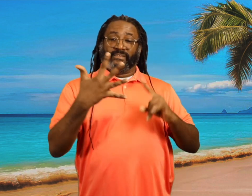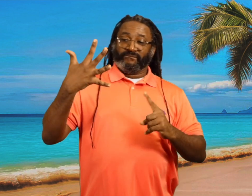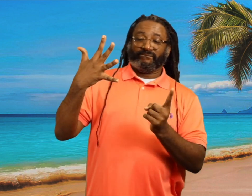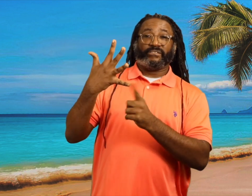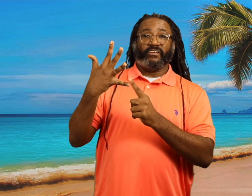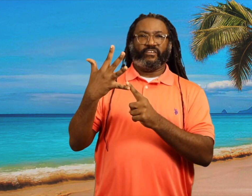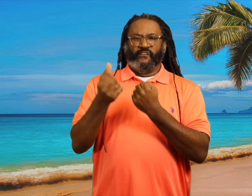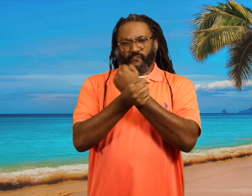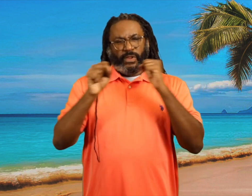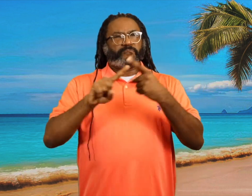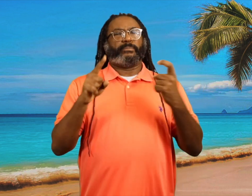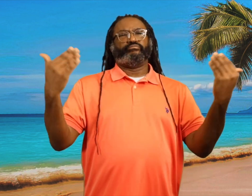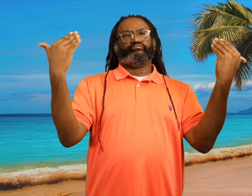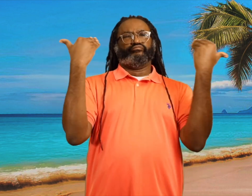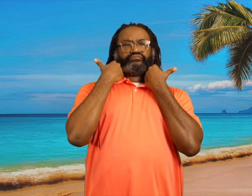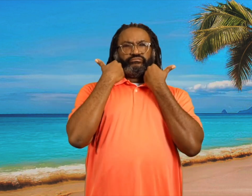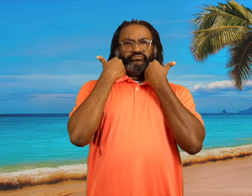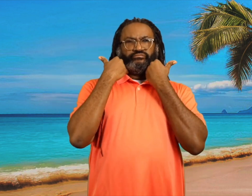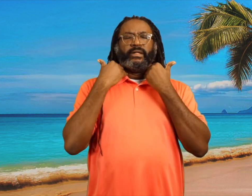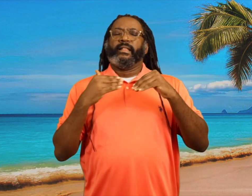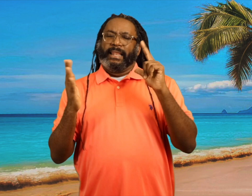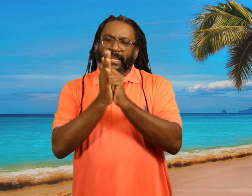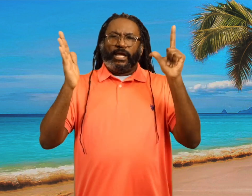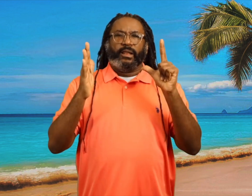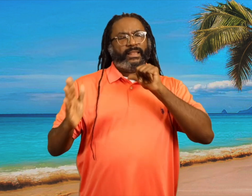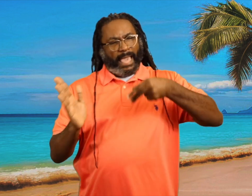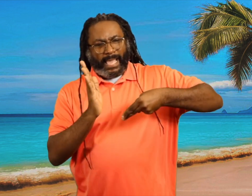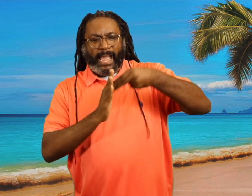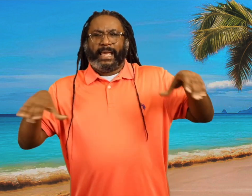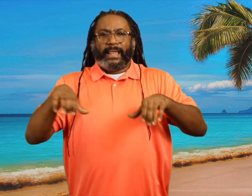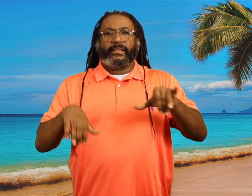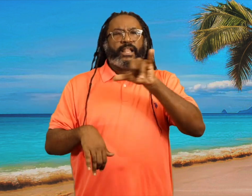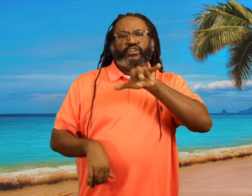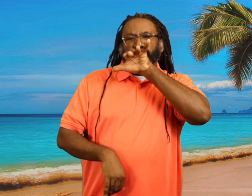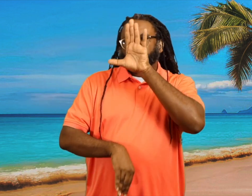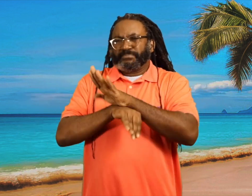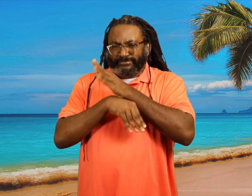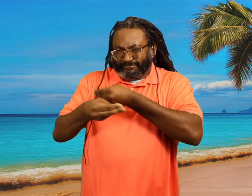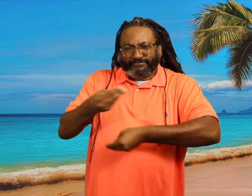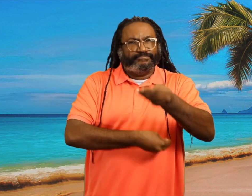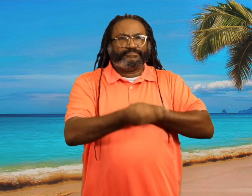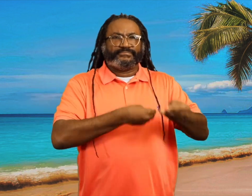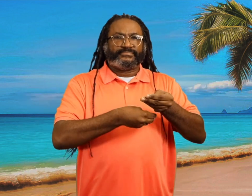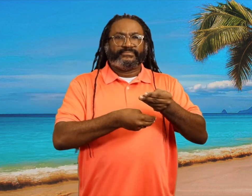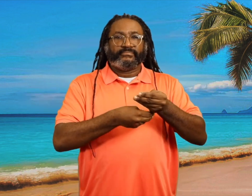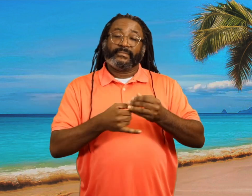Five, freedom from corruption.